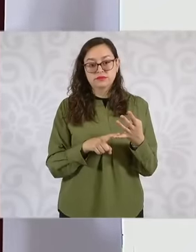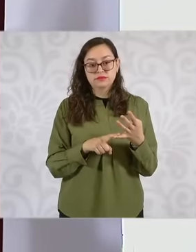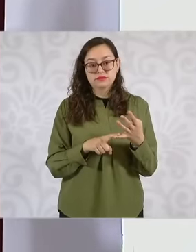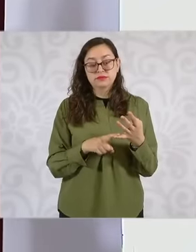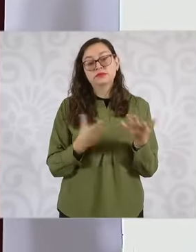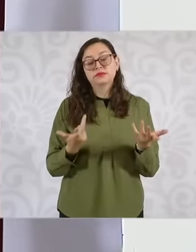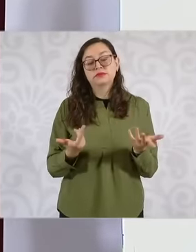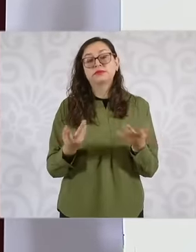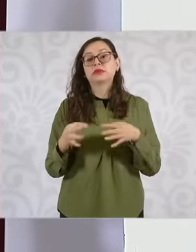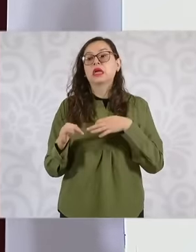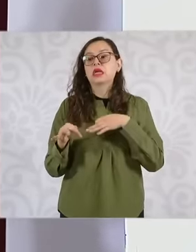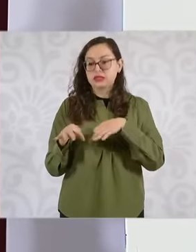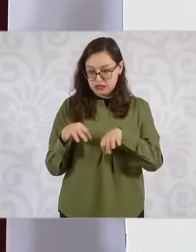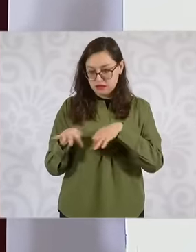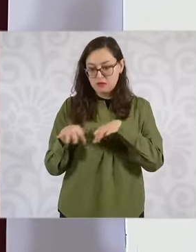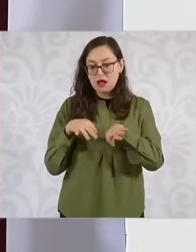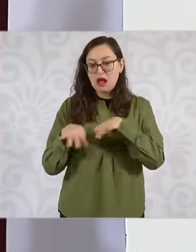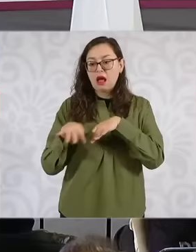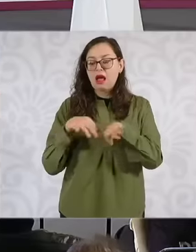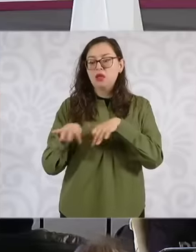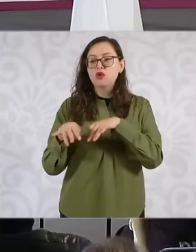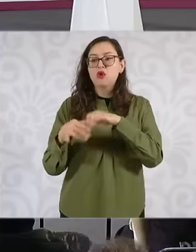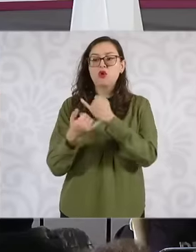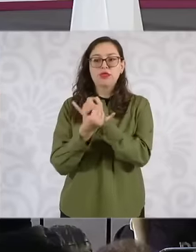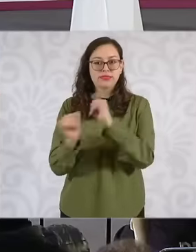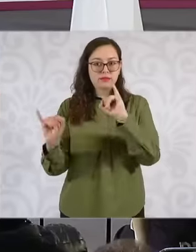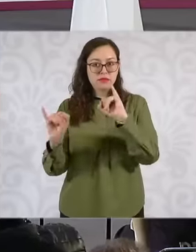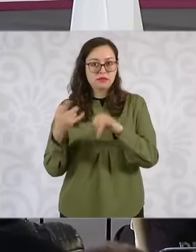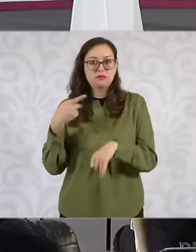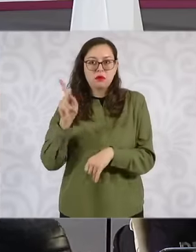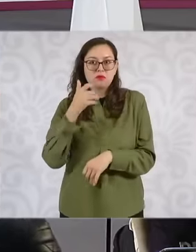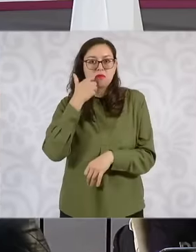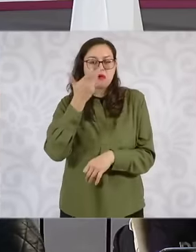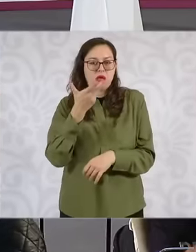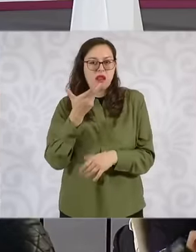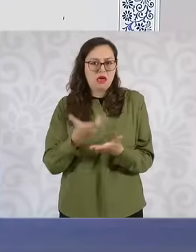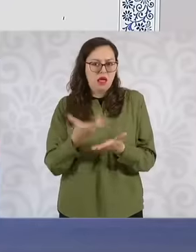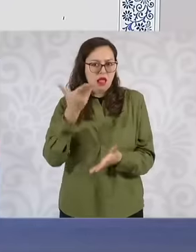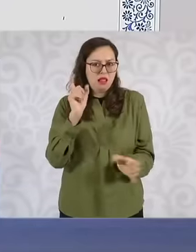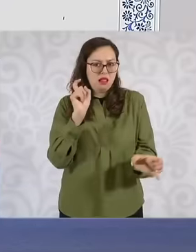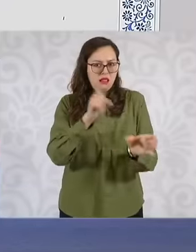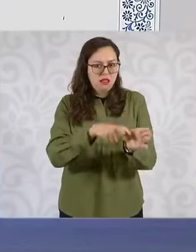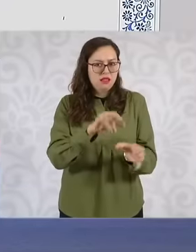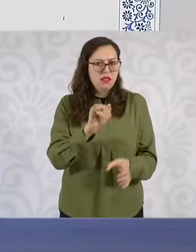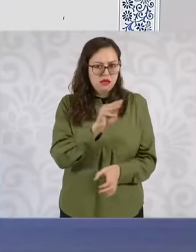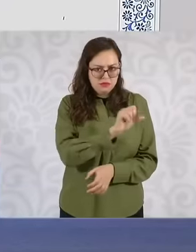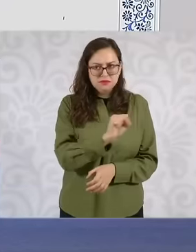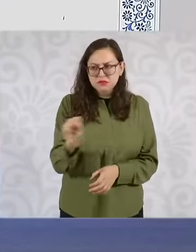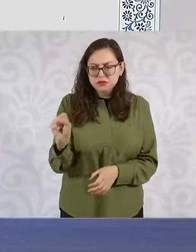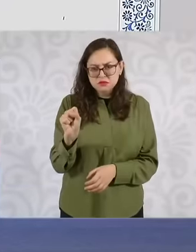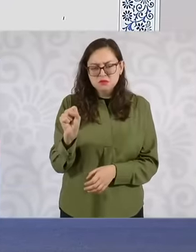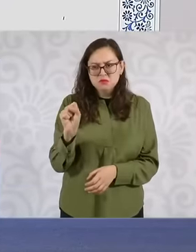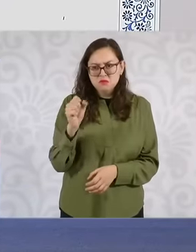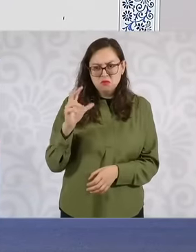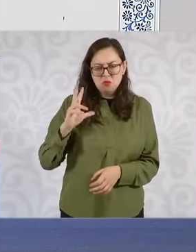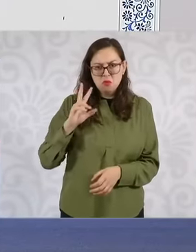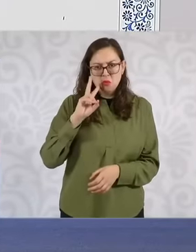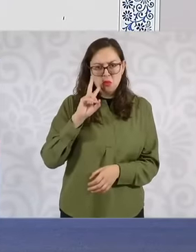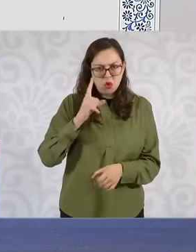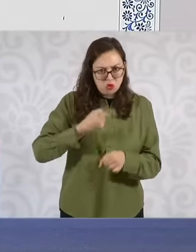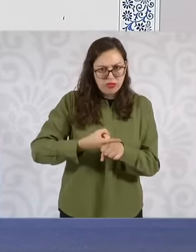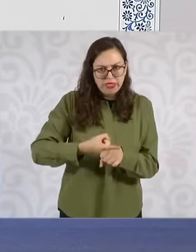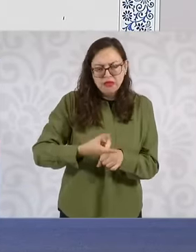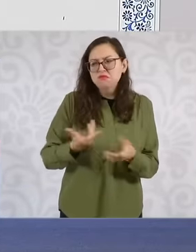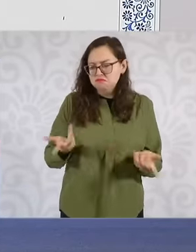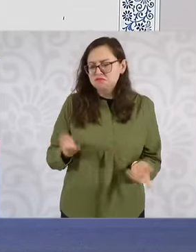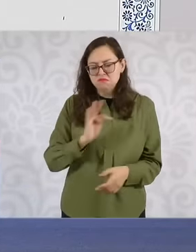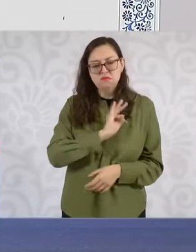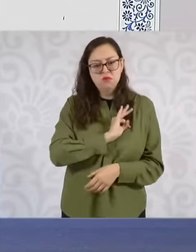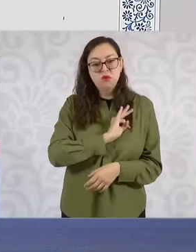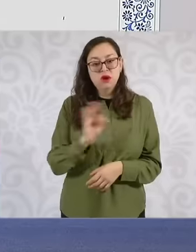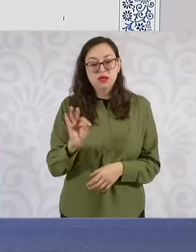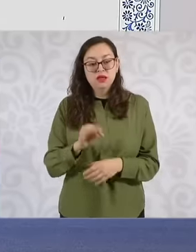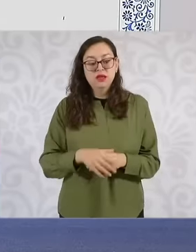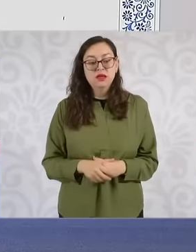register voluntarily, how are we going to let them know the details and the form of access